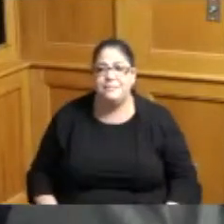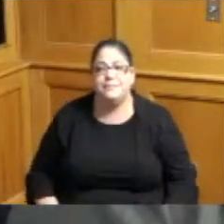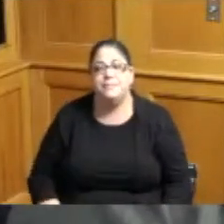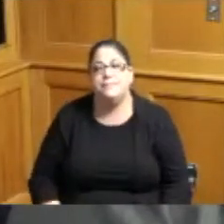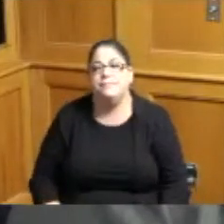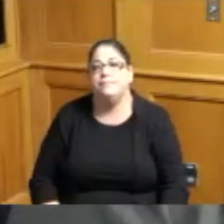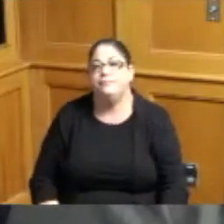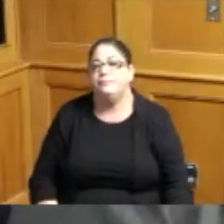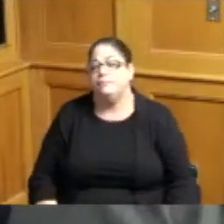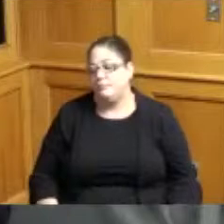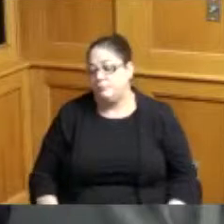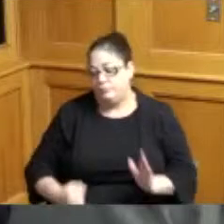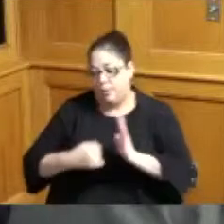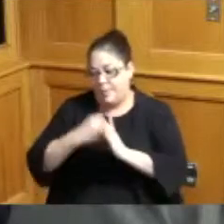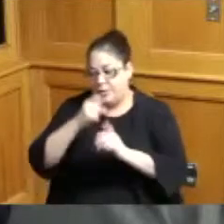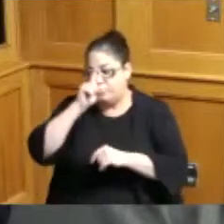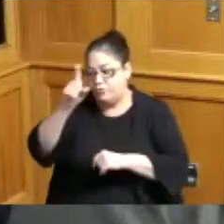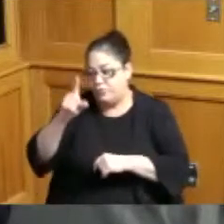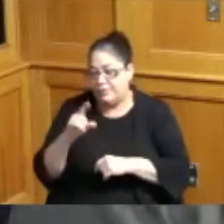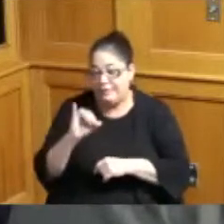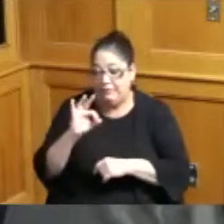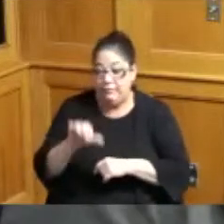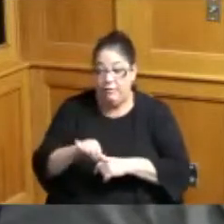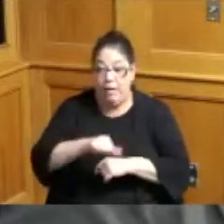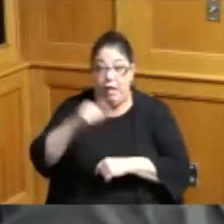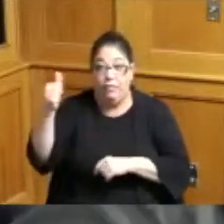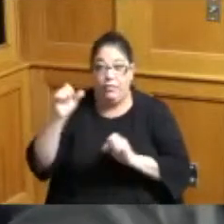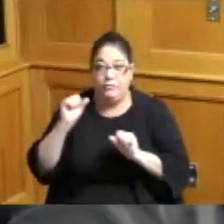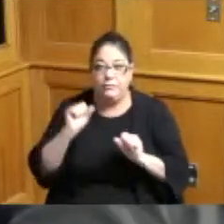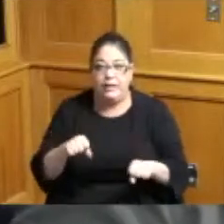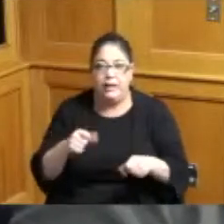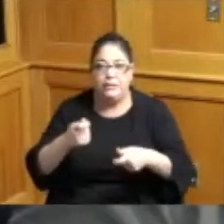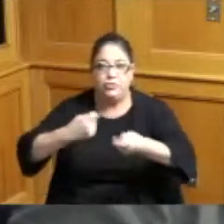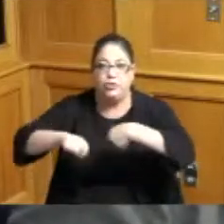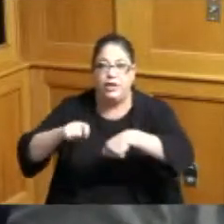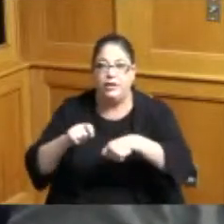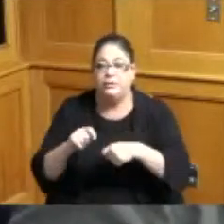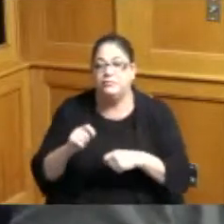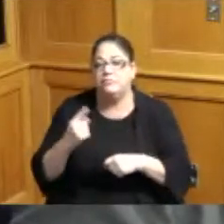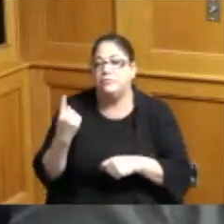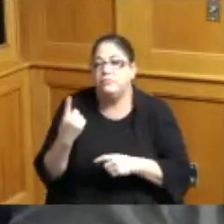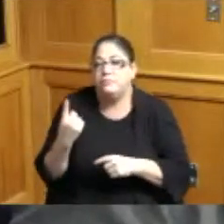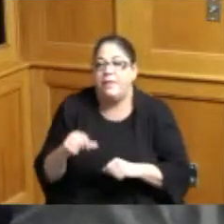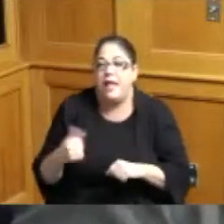just wanted to make sure if it was anything else we could do differently as we're putting those